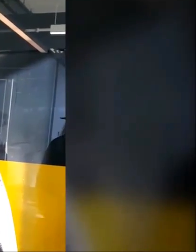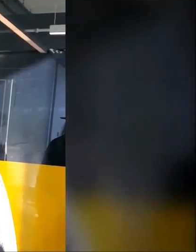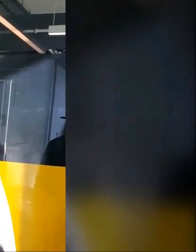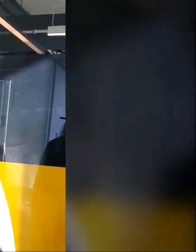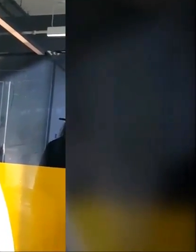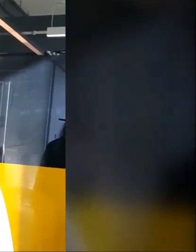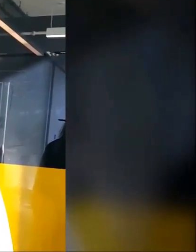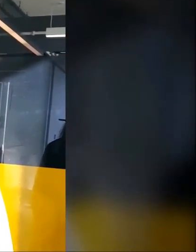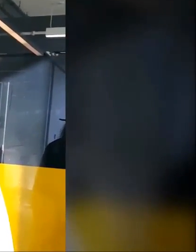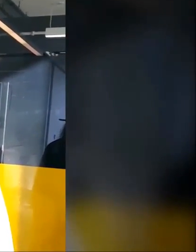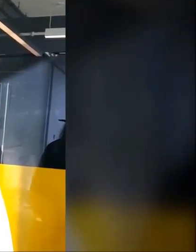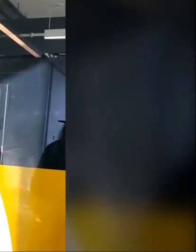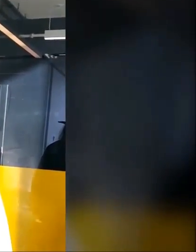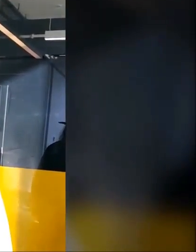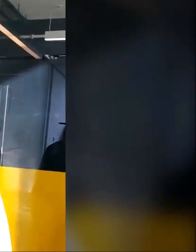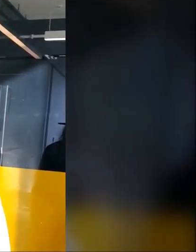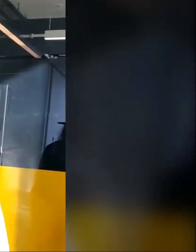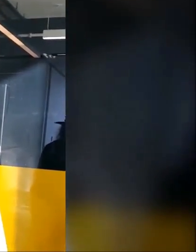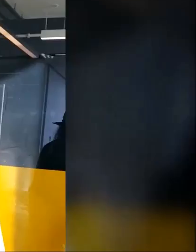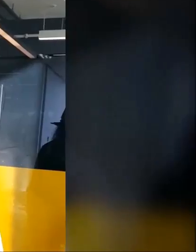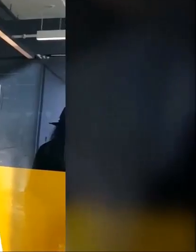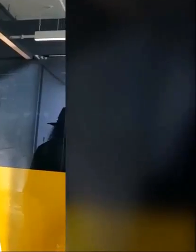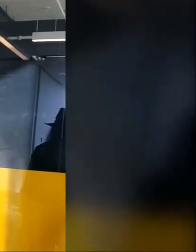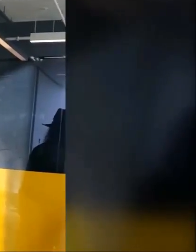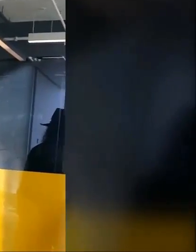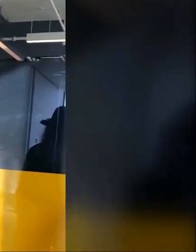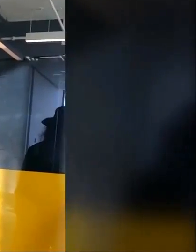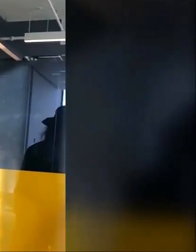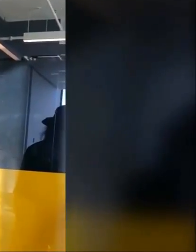to fulfill this mission is powerful.